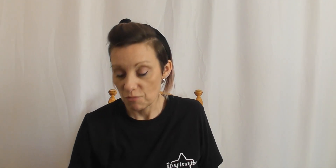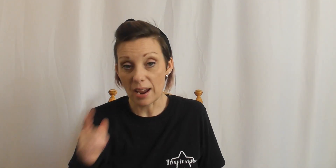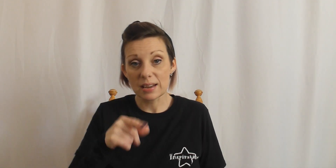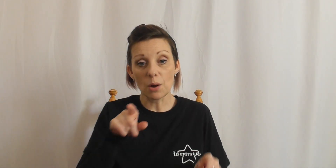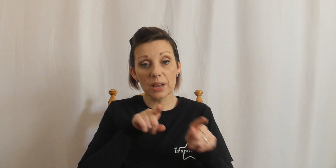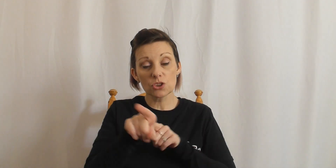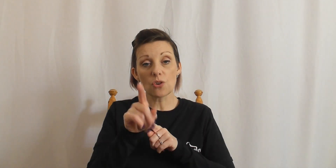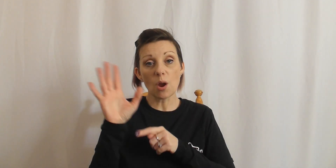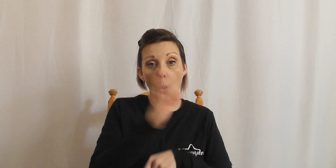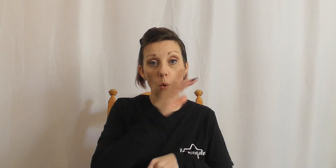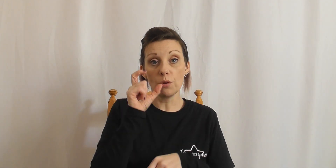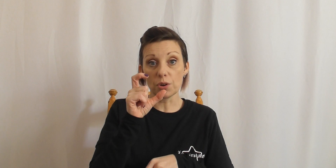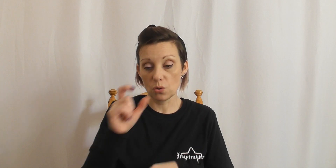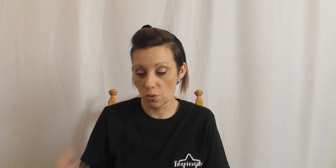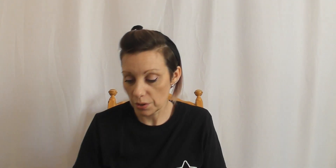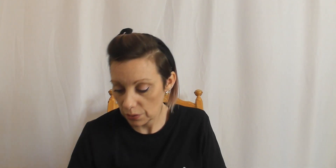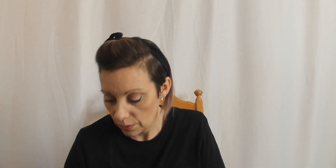Right now we're going to try all of the chorus.